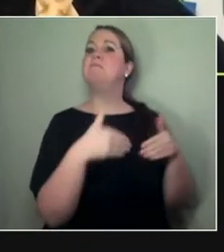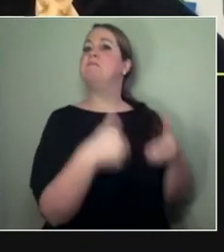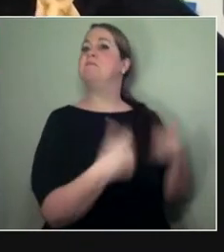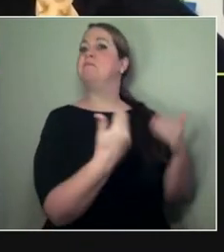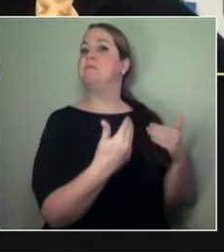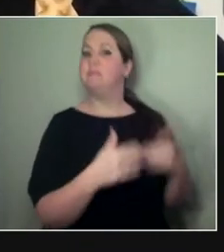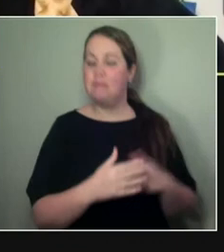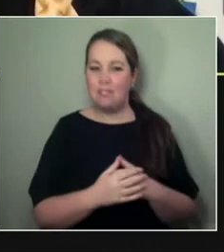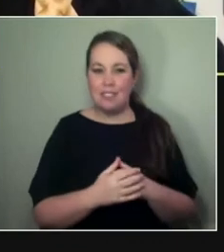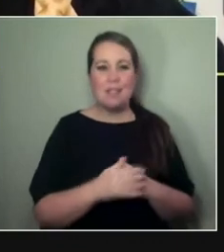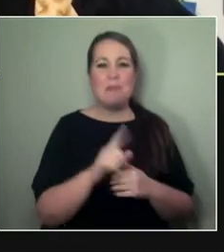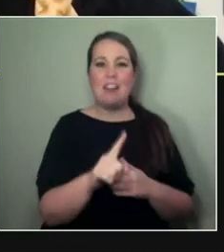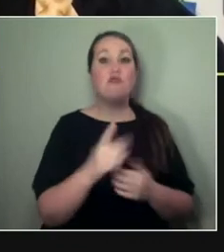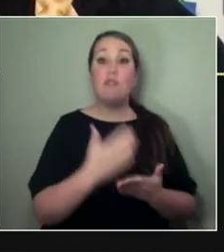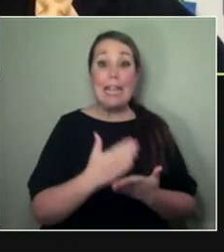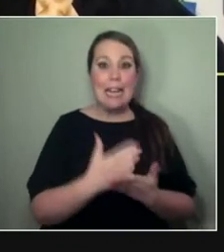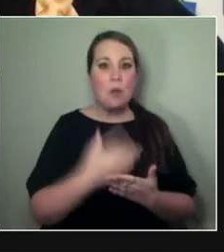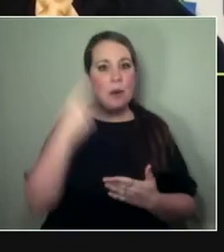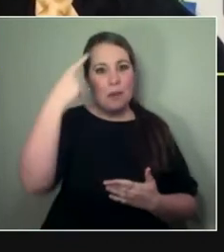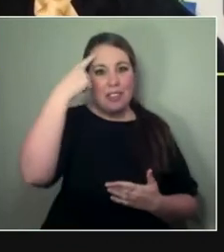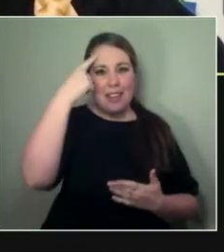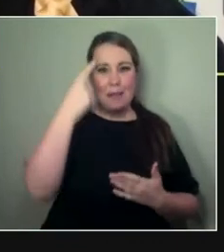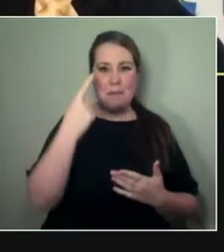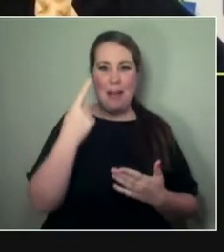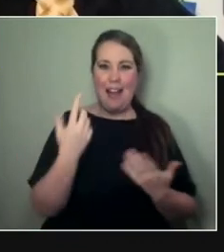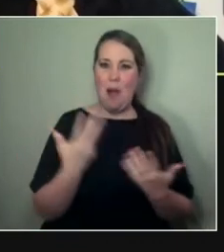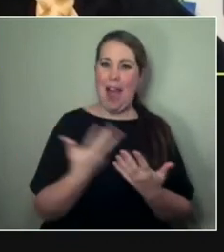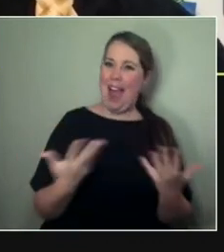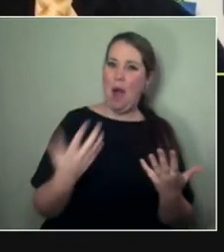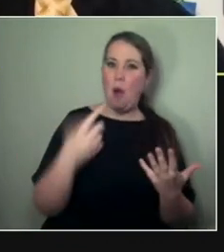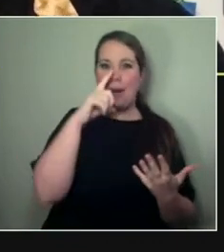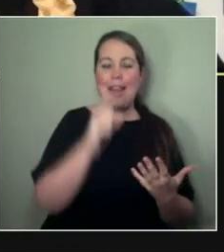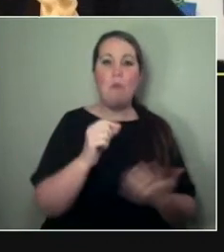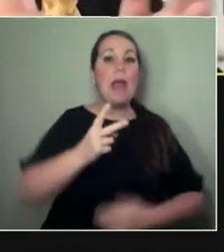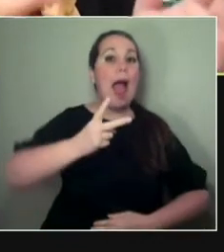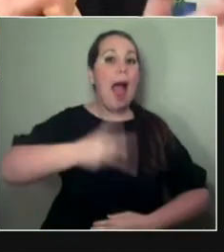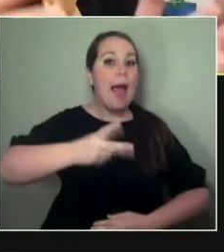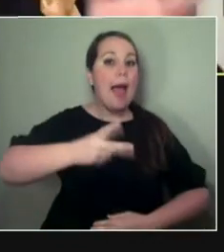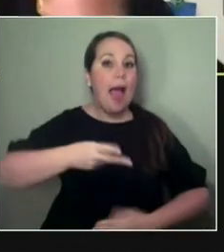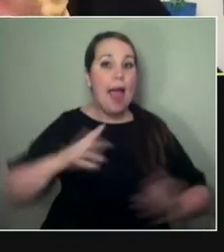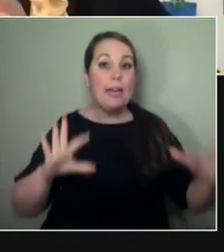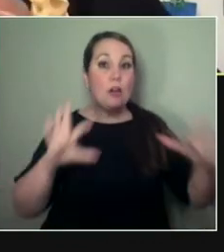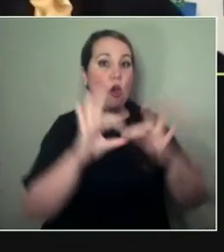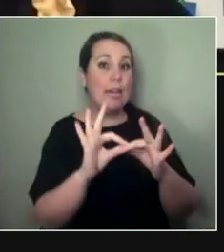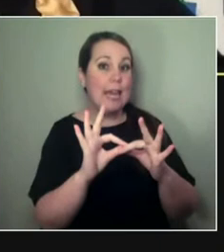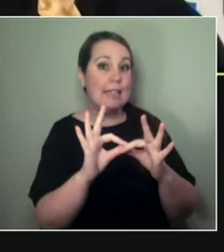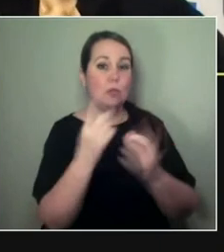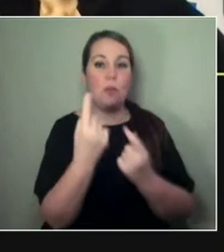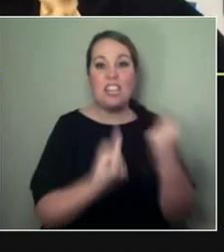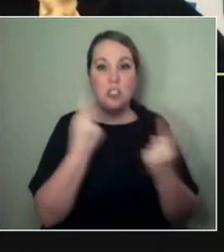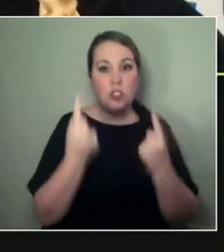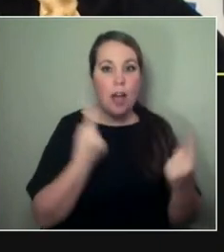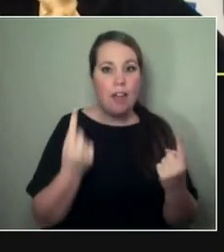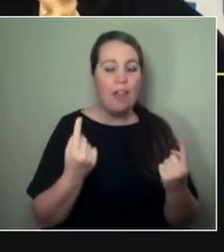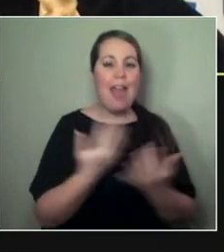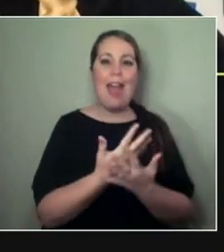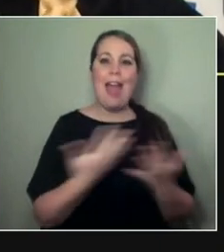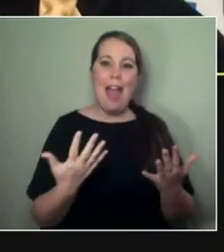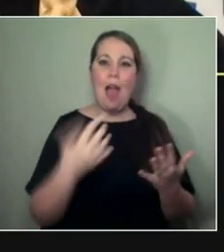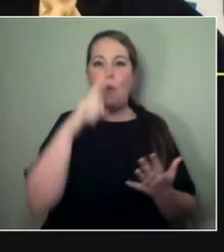and what does that look like and how do we adapt some of those practices that we would normally